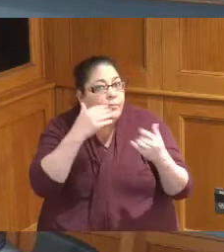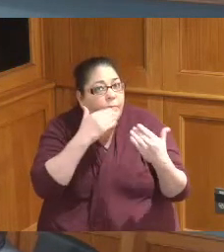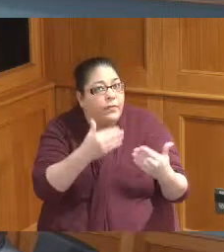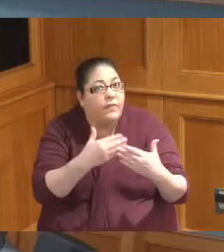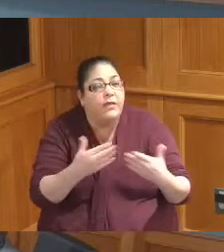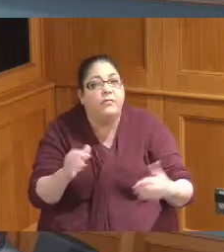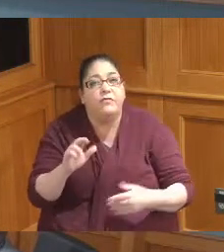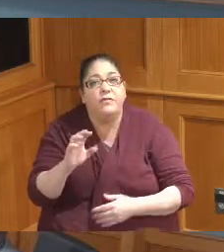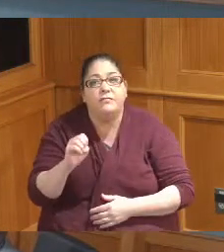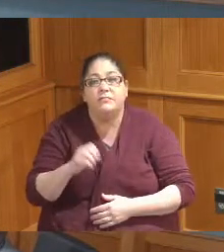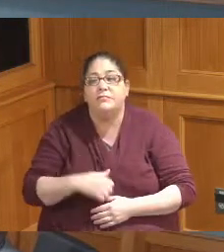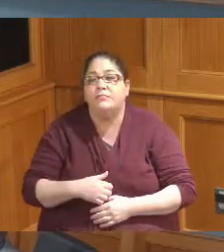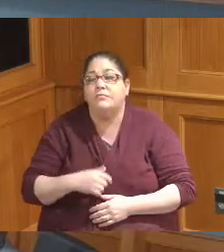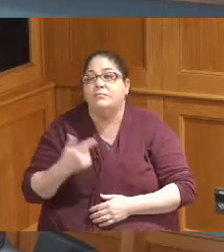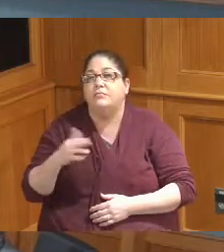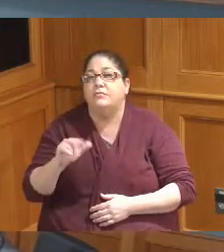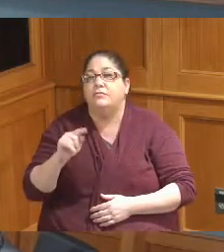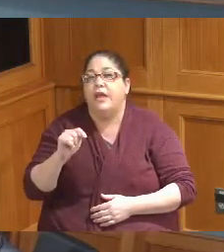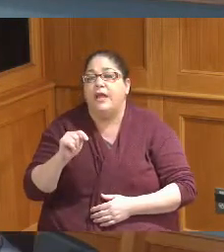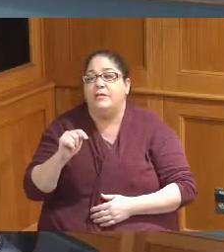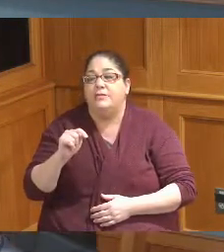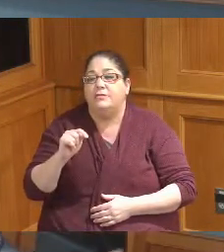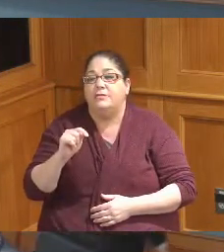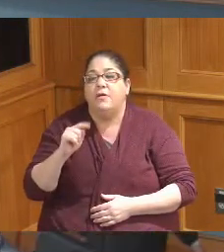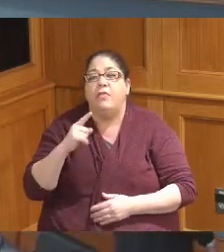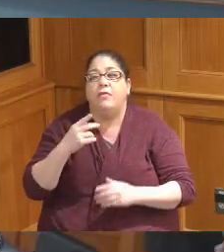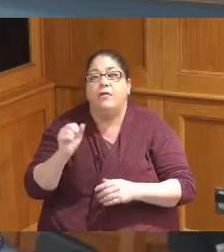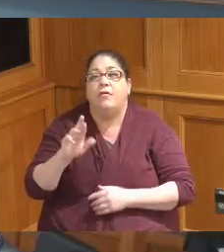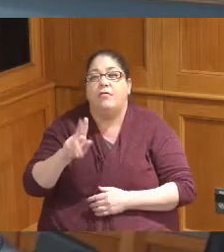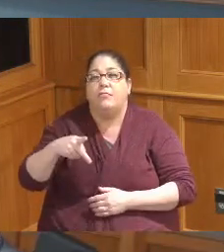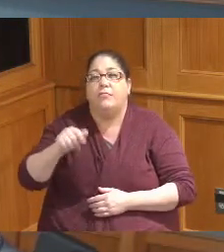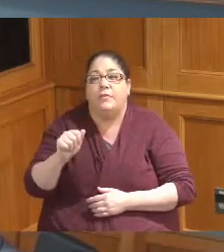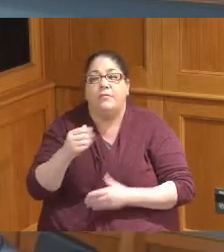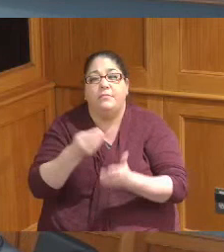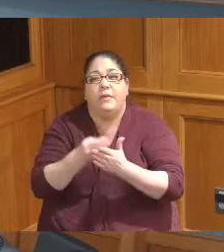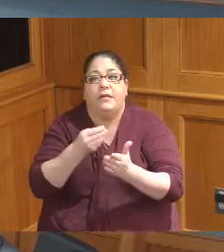are Grant agreements through the County's American Rescue Plan funding items three